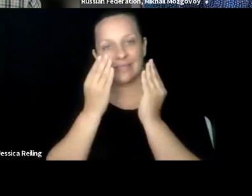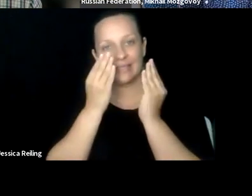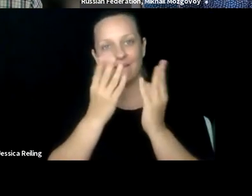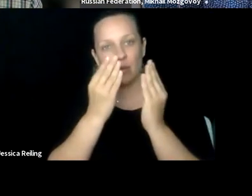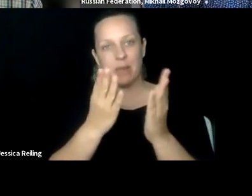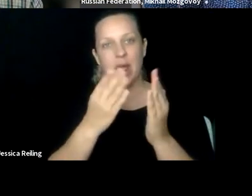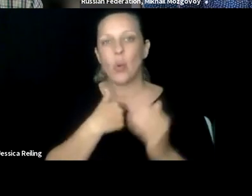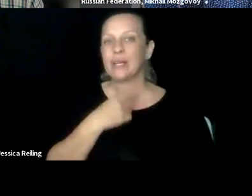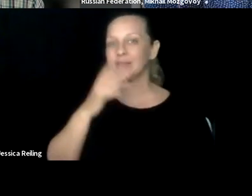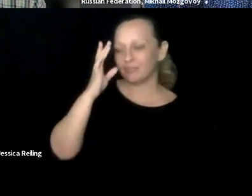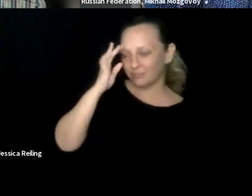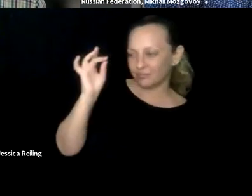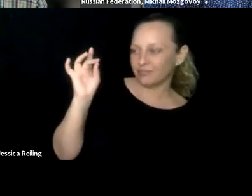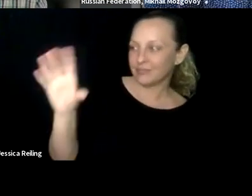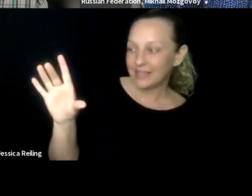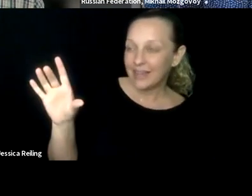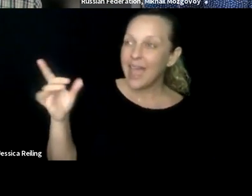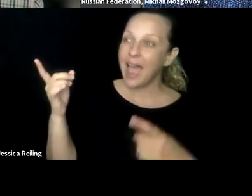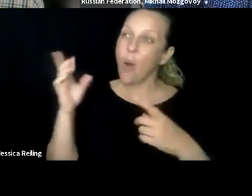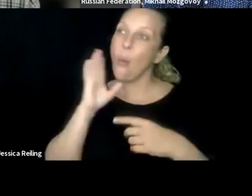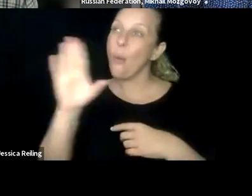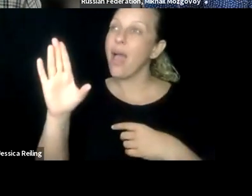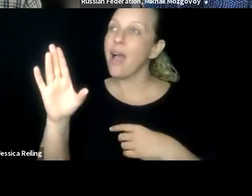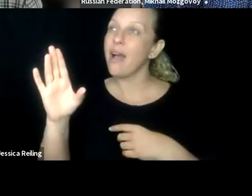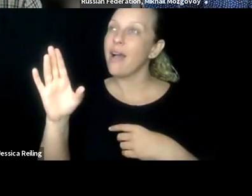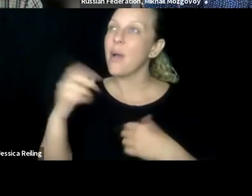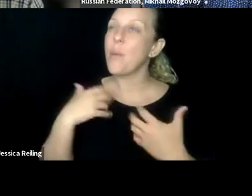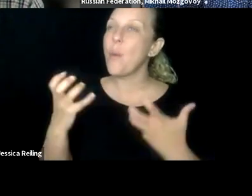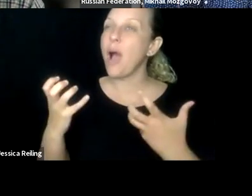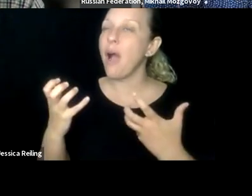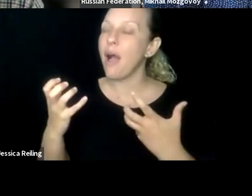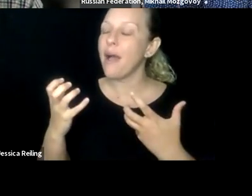content. But we also know that just saying